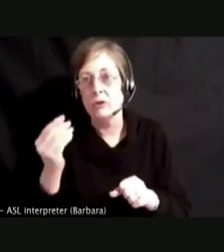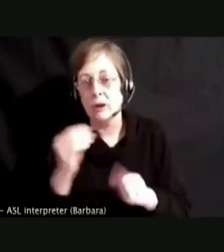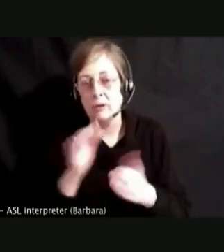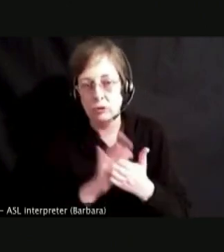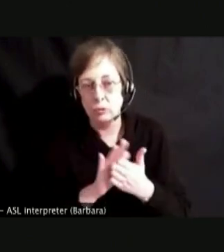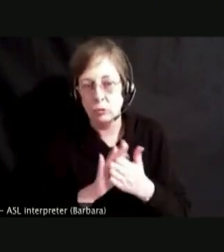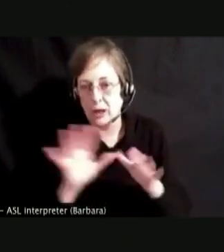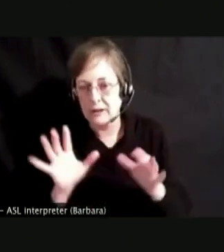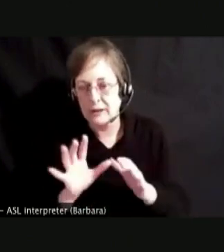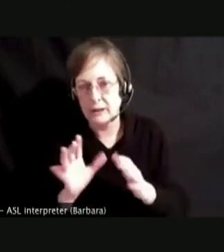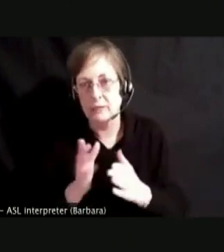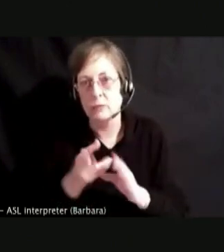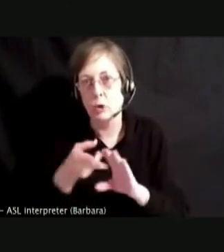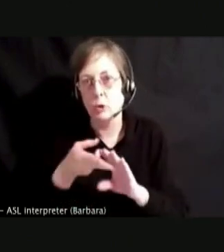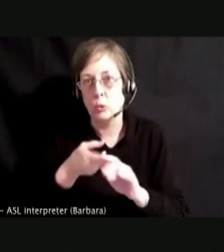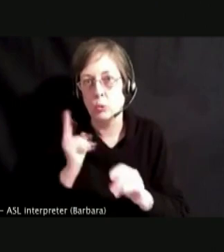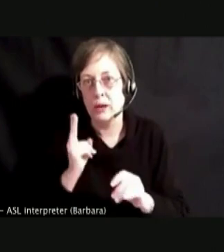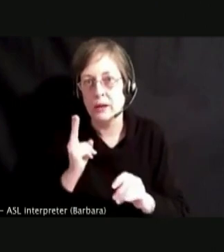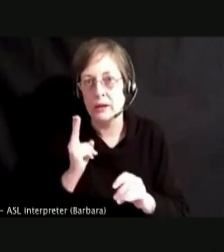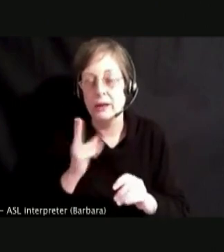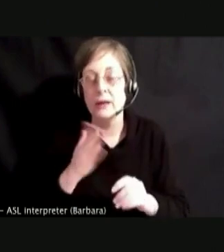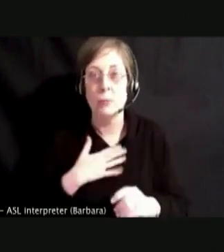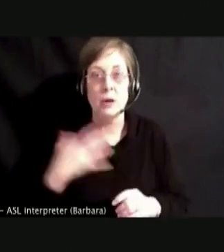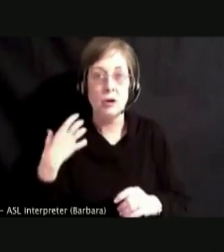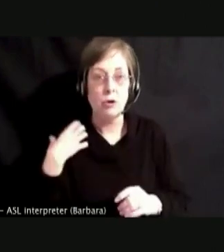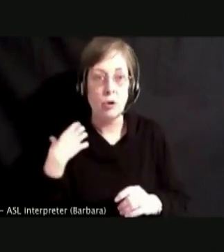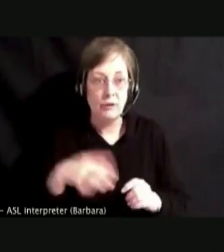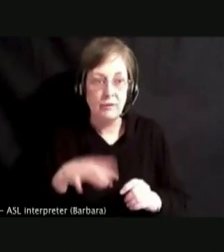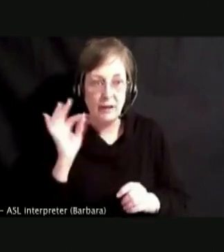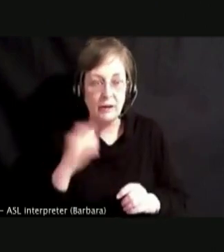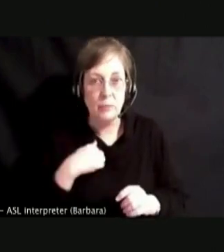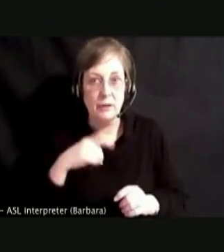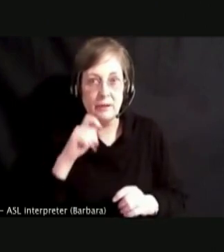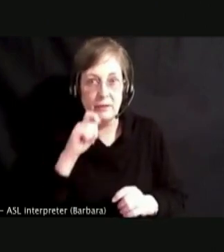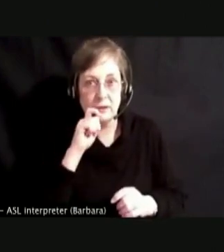MY COACH FOUND OUT AND I LOST MY SPOT ON THE BASKETBALL TEAM.